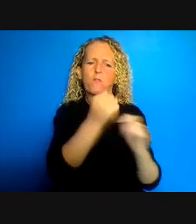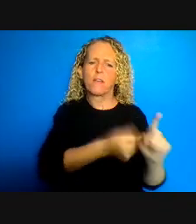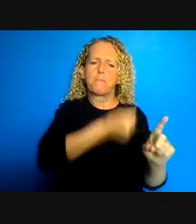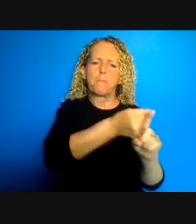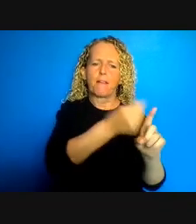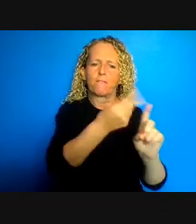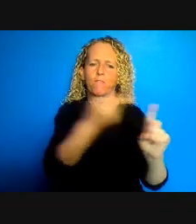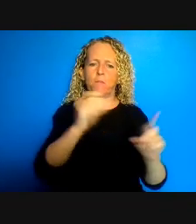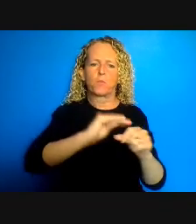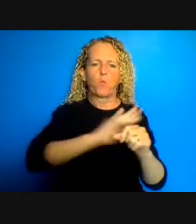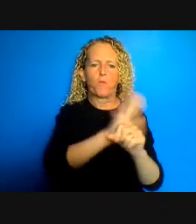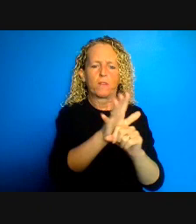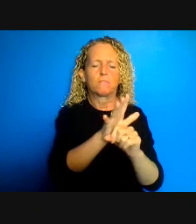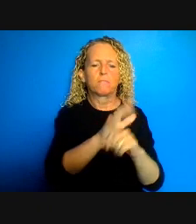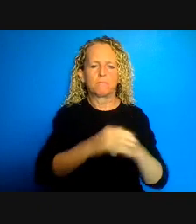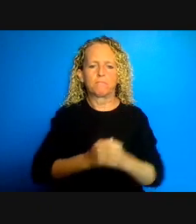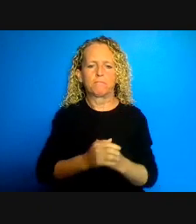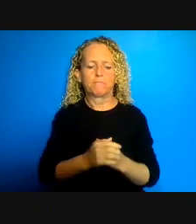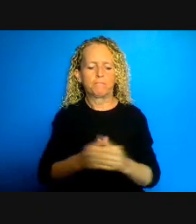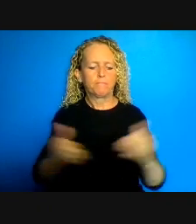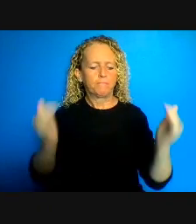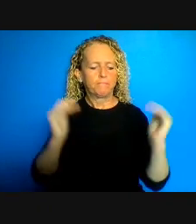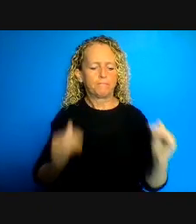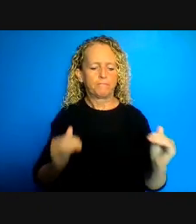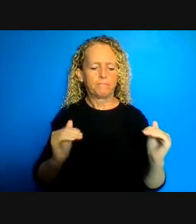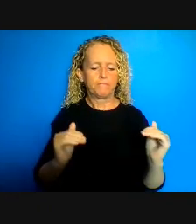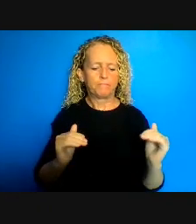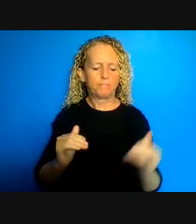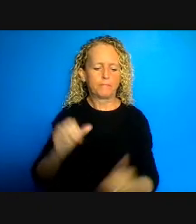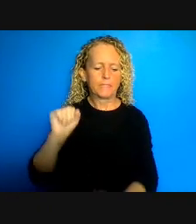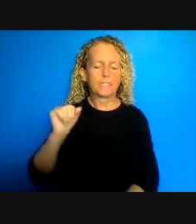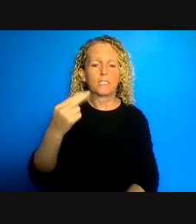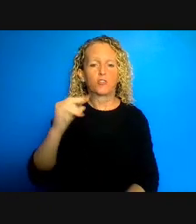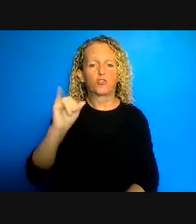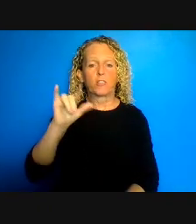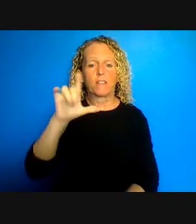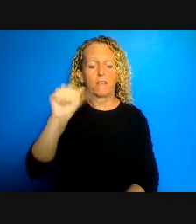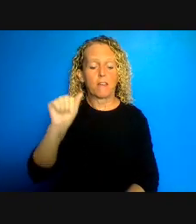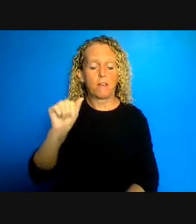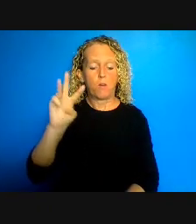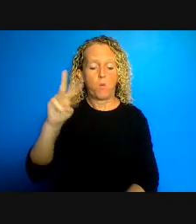Sheila Wildman who's also professor in the Schulich School of Law and a member